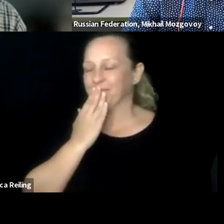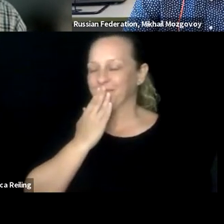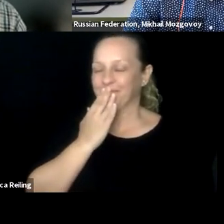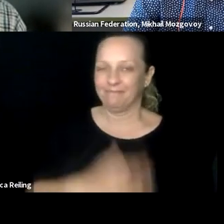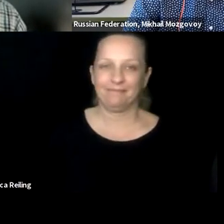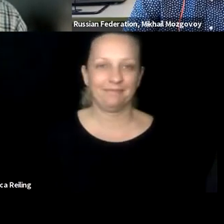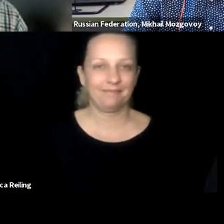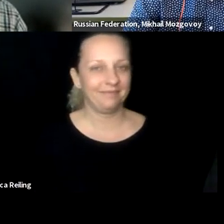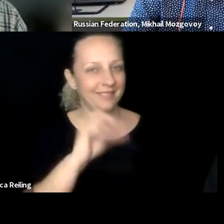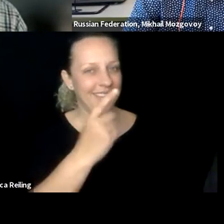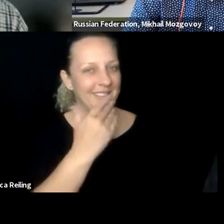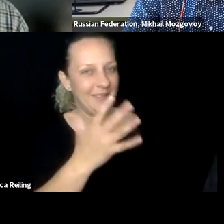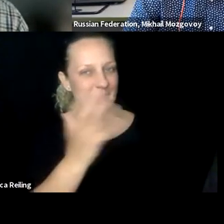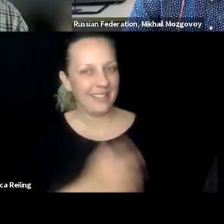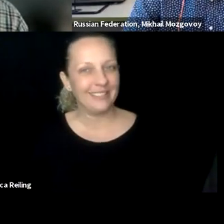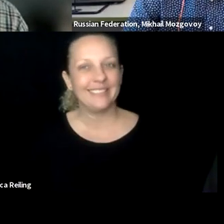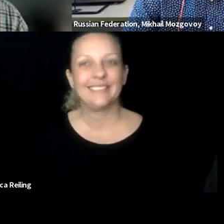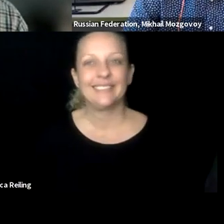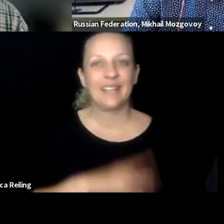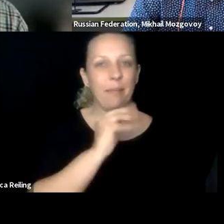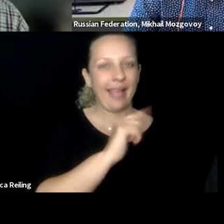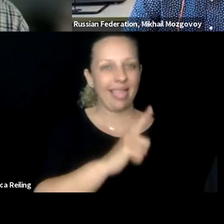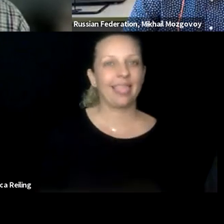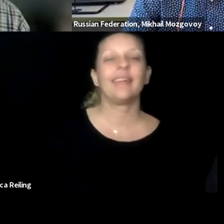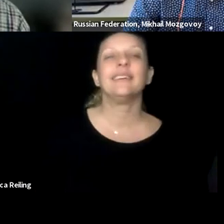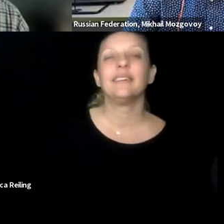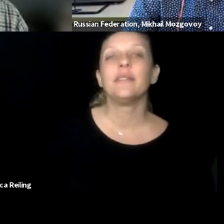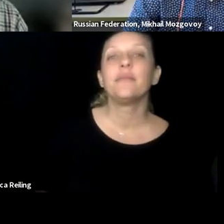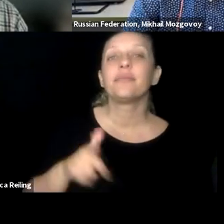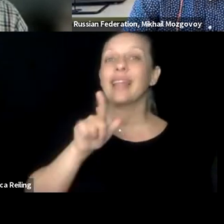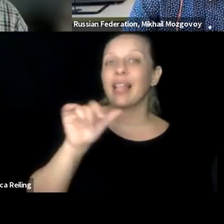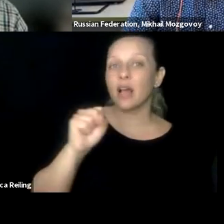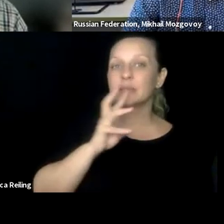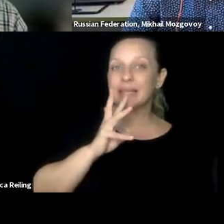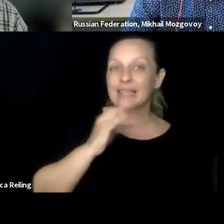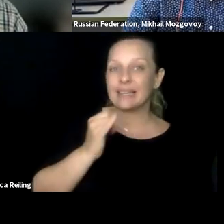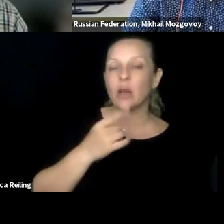But even them -- >> KLAUS MIESENBERGER: My age